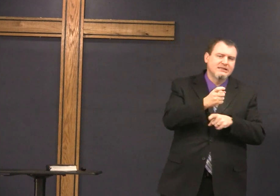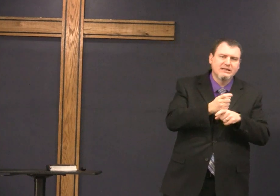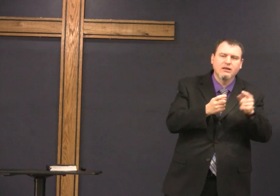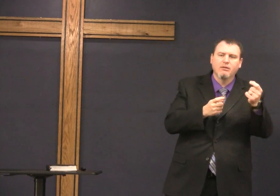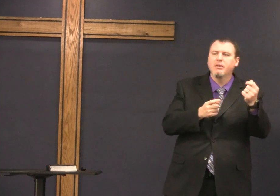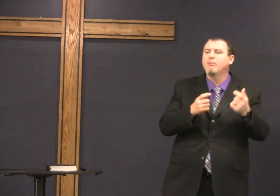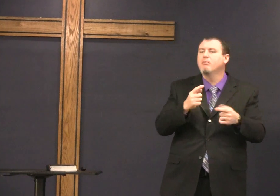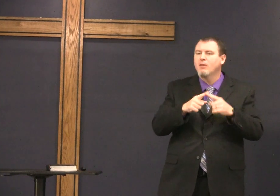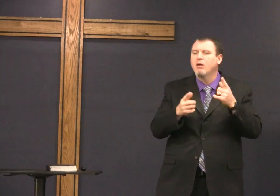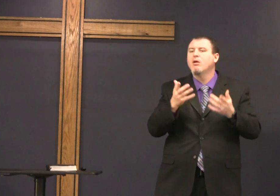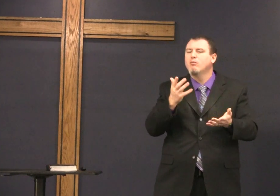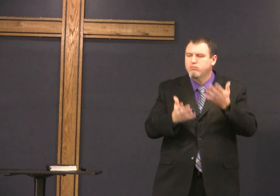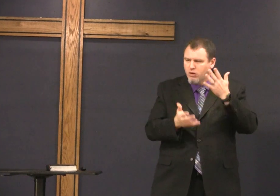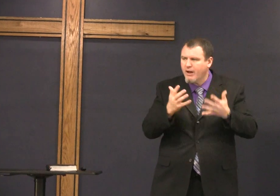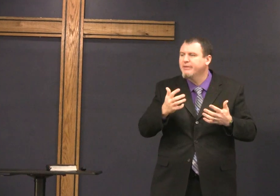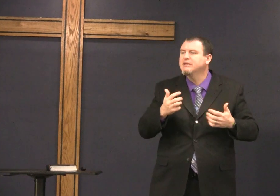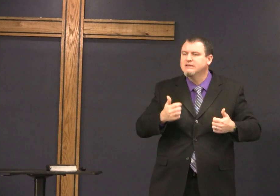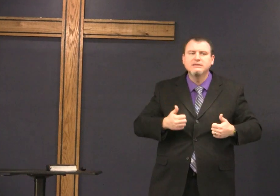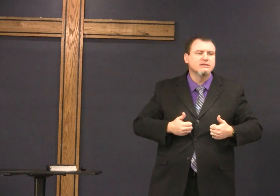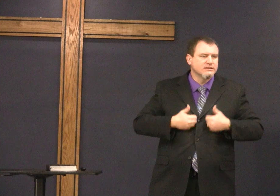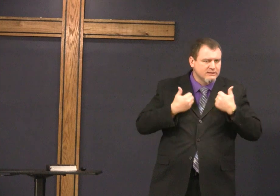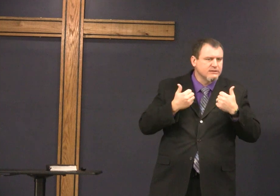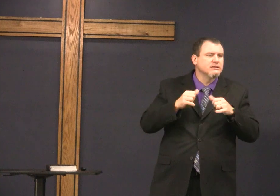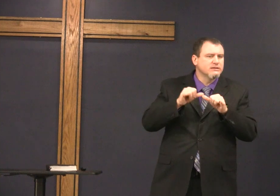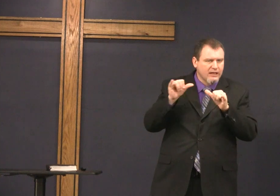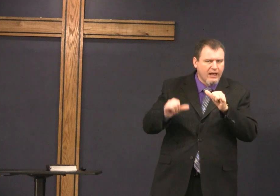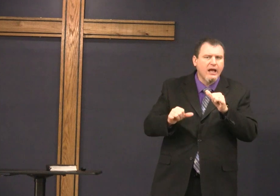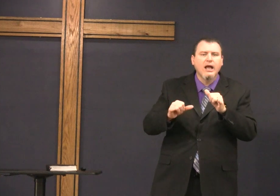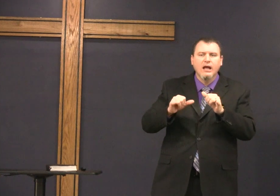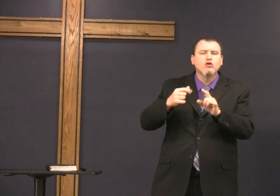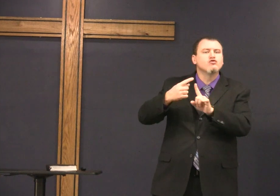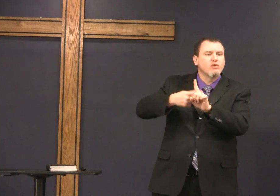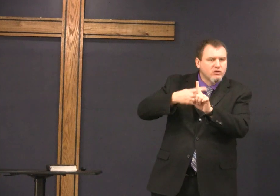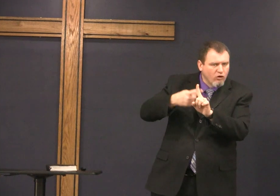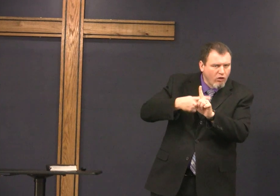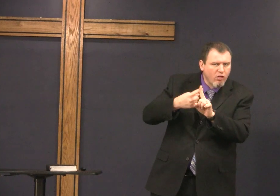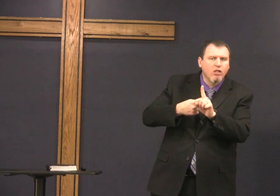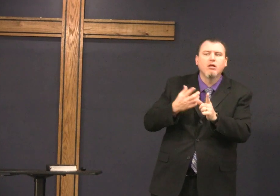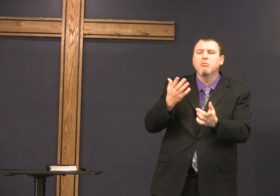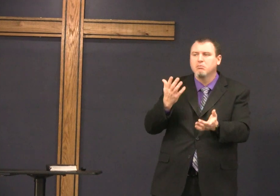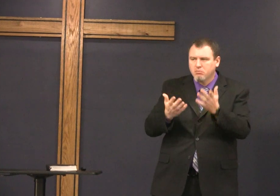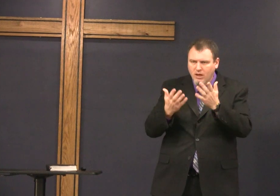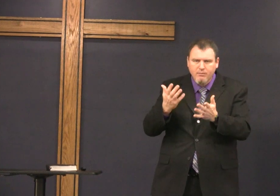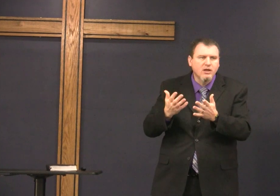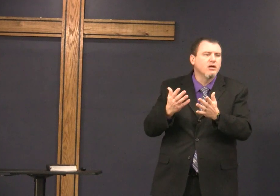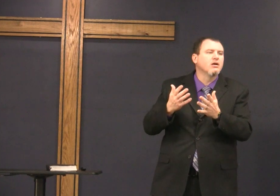was right I'm teasing a little bit but it is possible that they lived there a little while